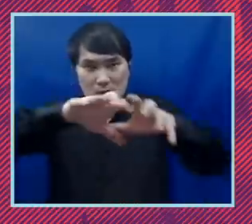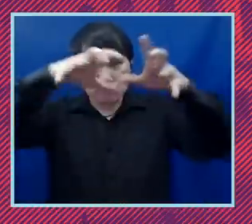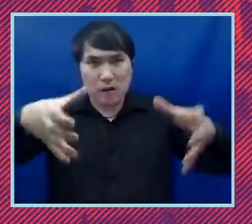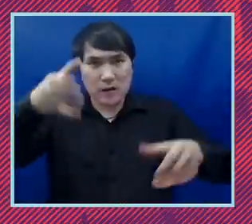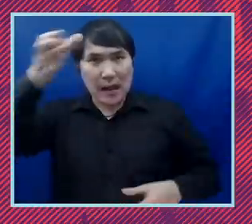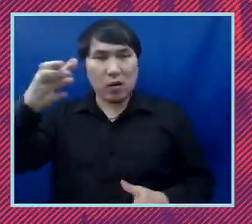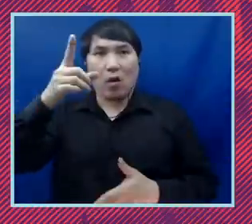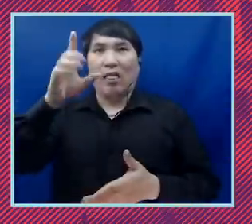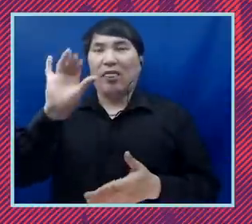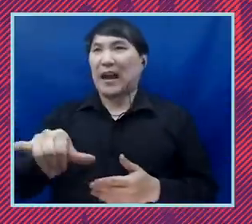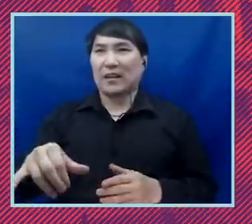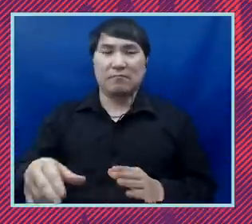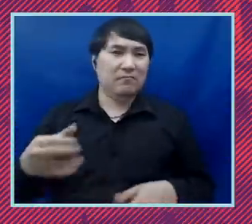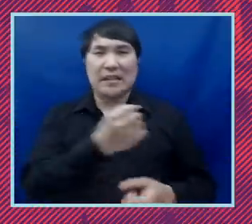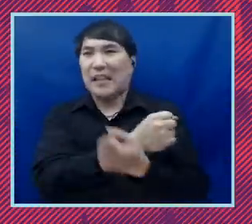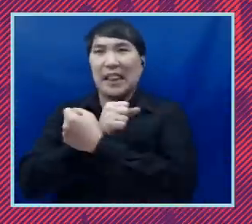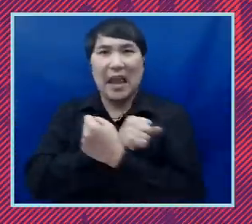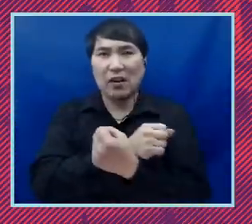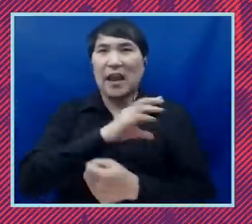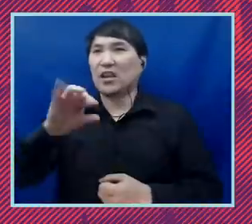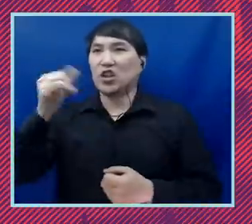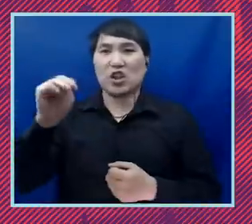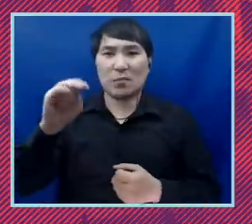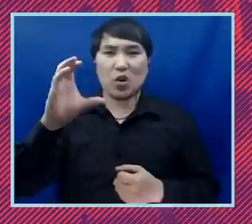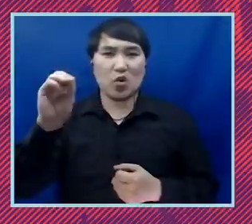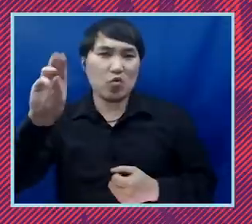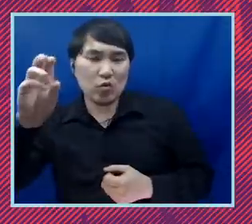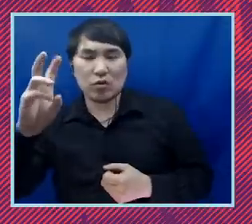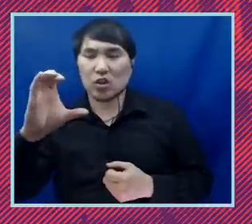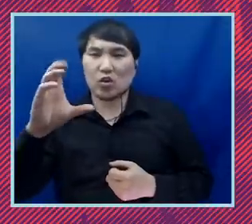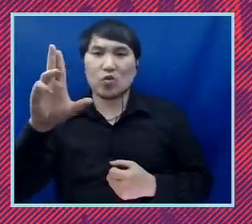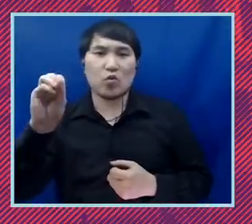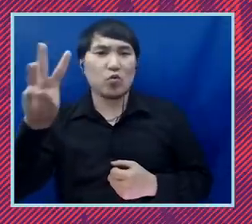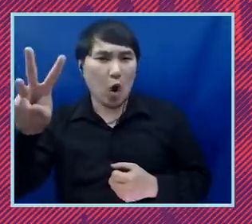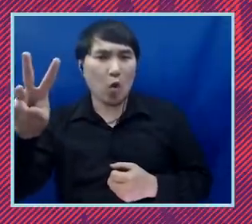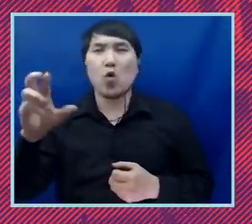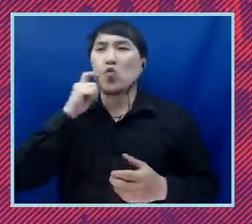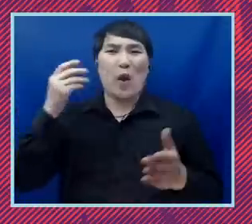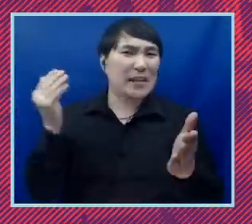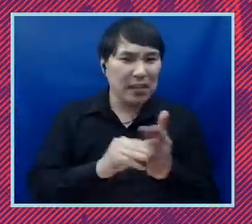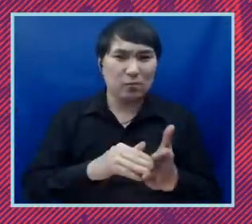stain that slavery and Jim Crow and discrimination and racism have cast on this country for hundreds